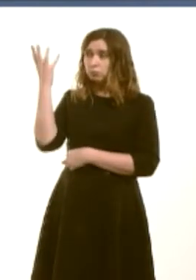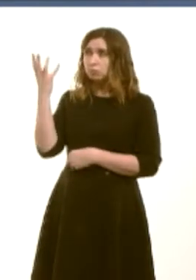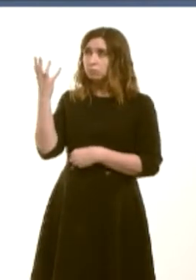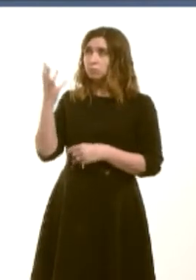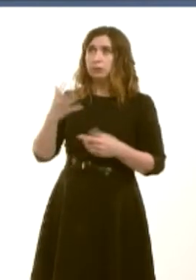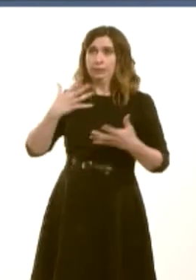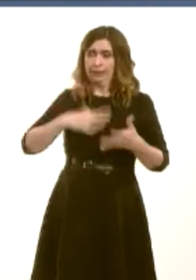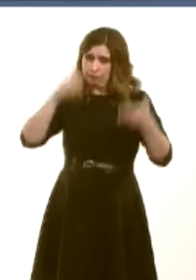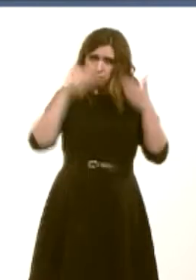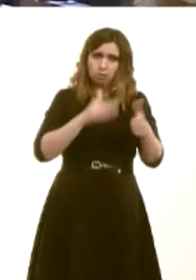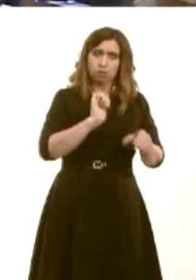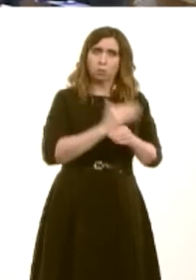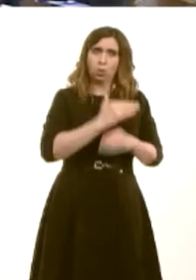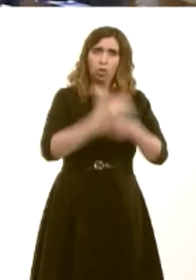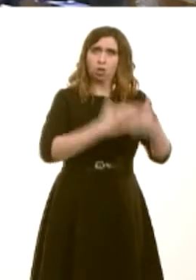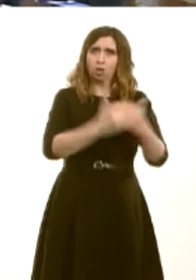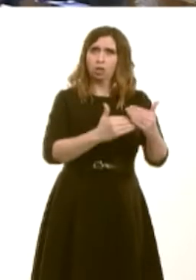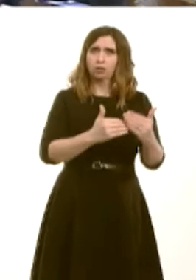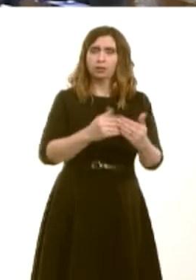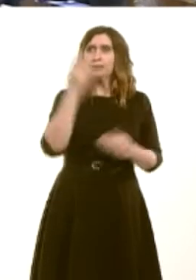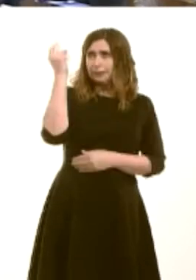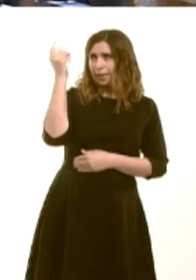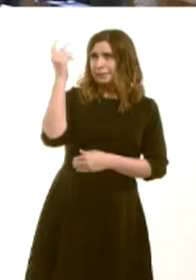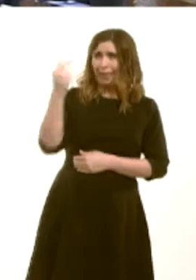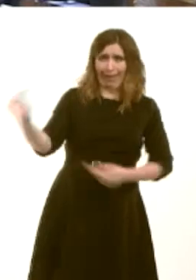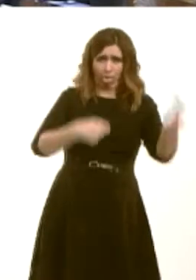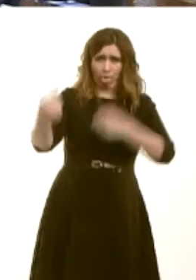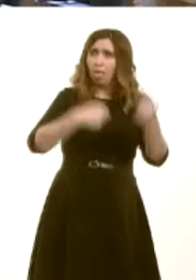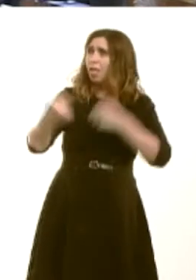Carwyn Jones: Well, the proportion of patients transported by taxi as part of the alternative